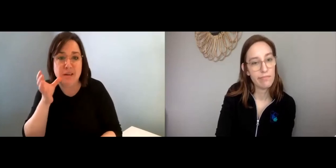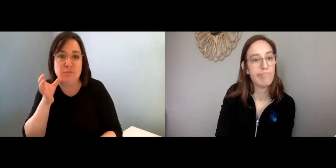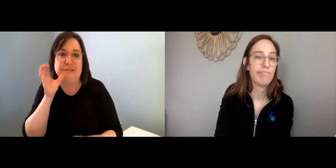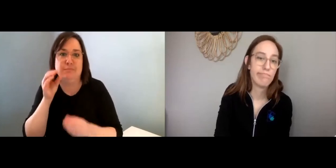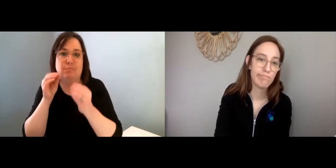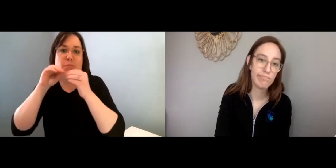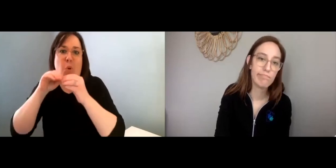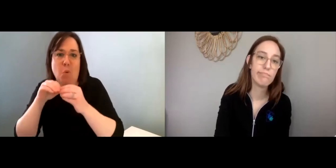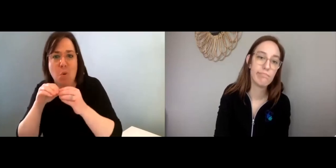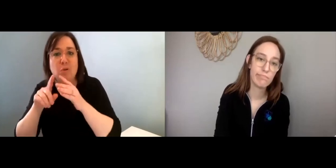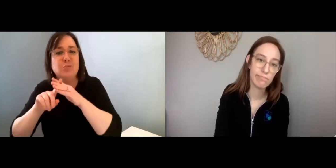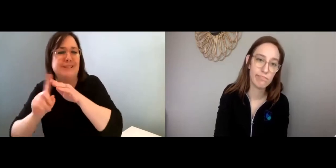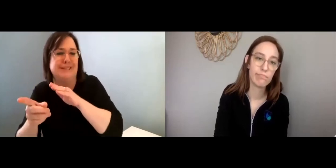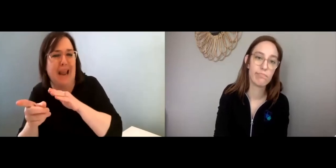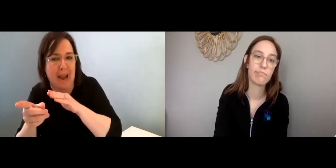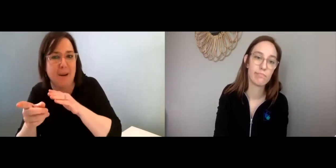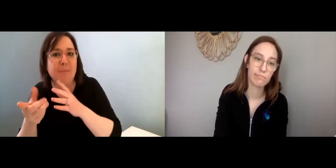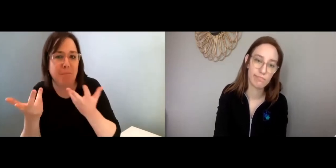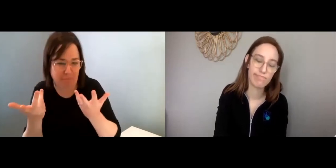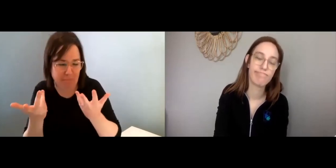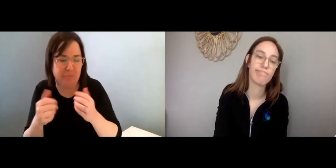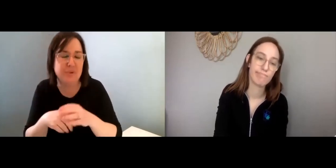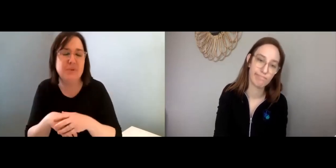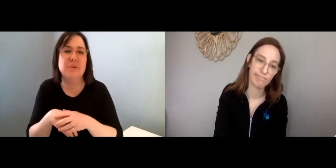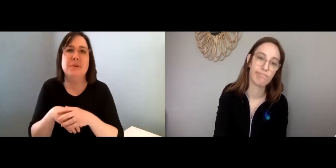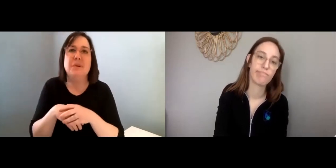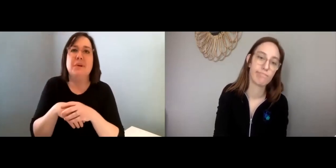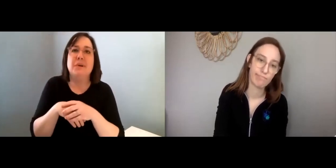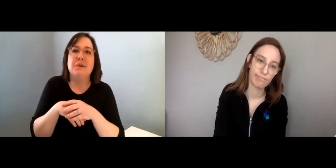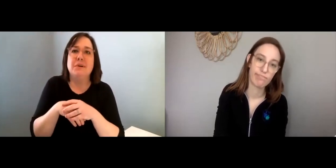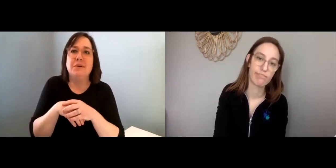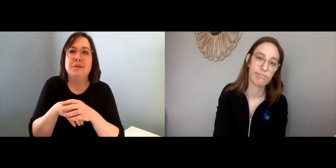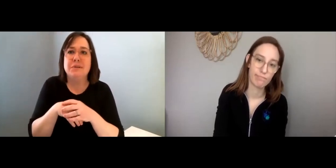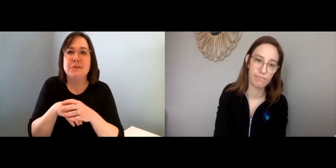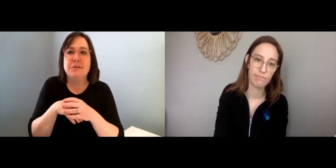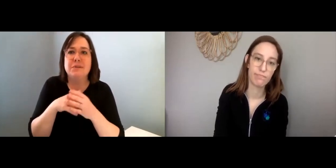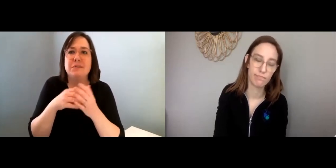such as drinking more as a way to escape.